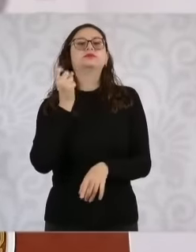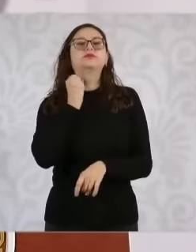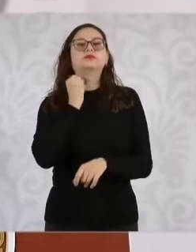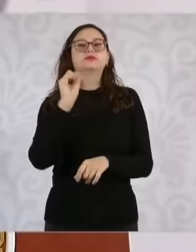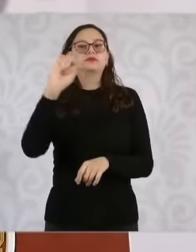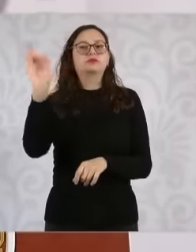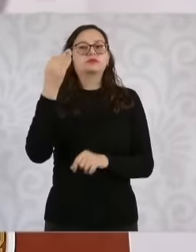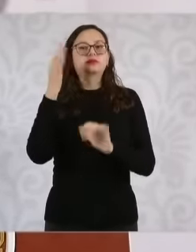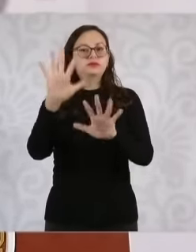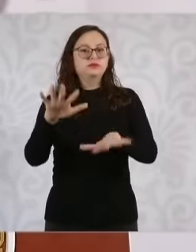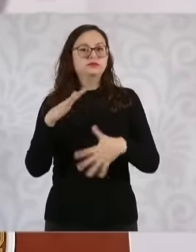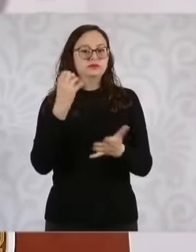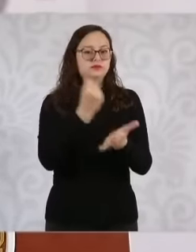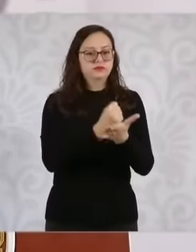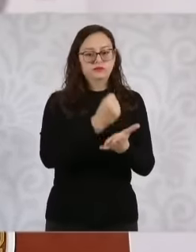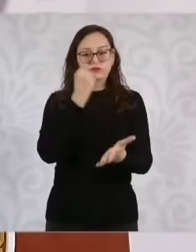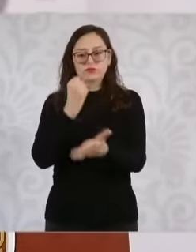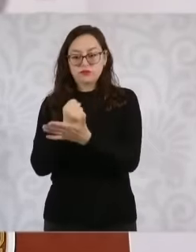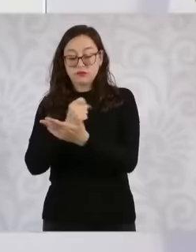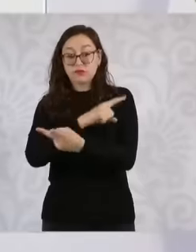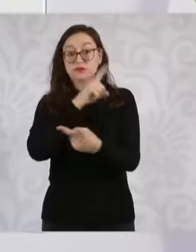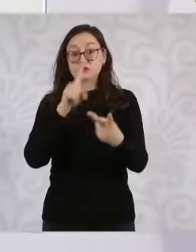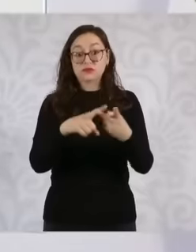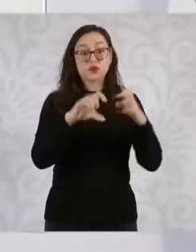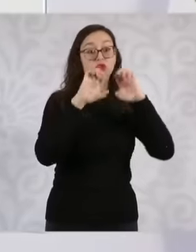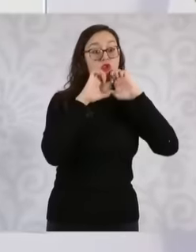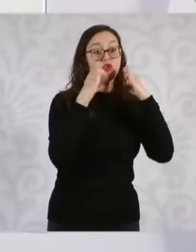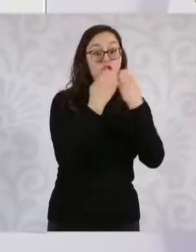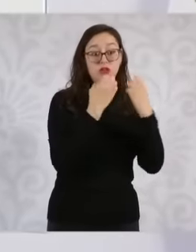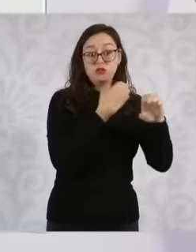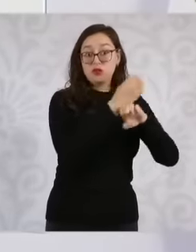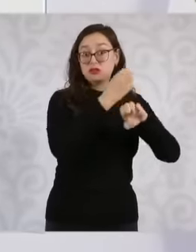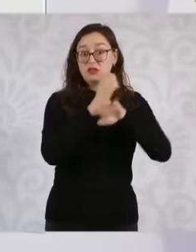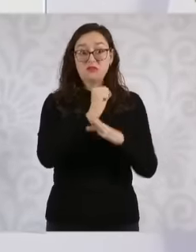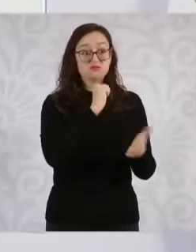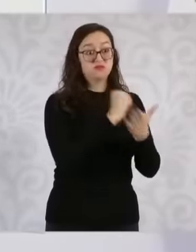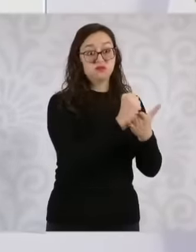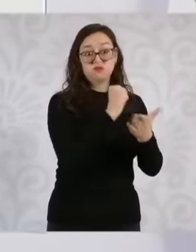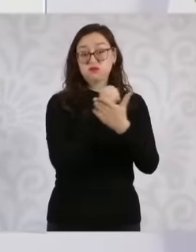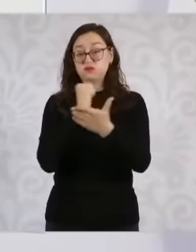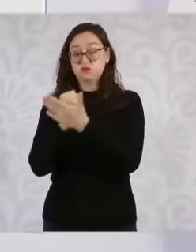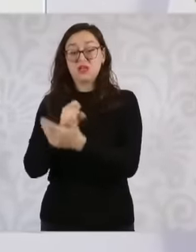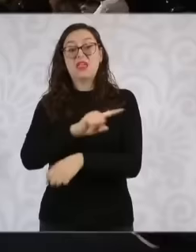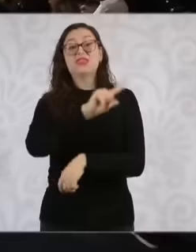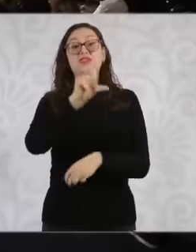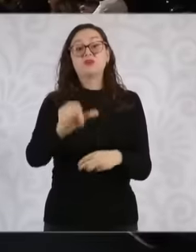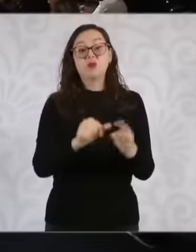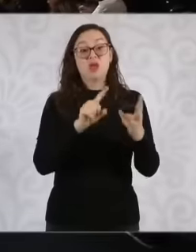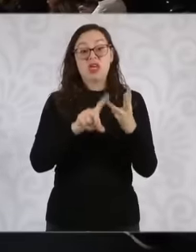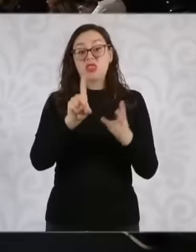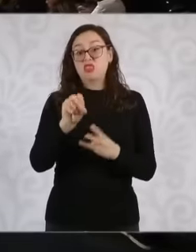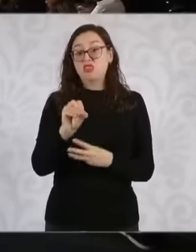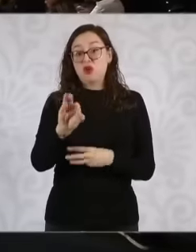was already approved it was already published and now comes the election process noces says